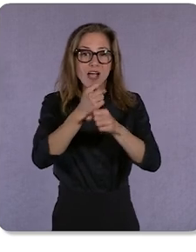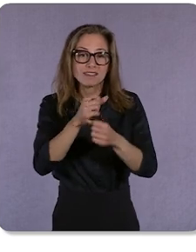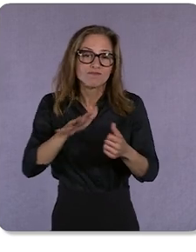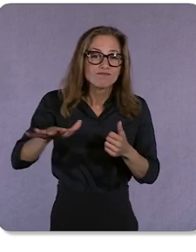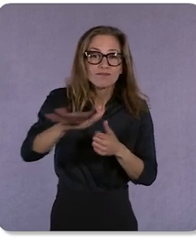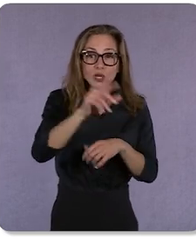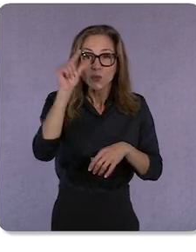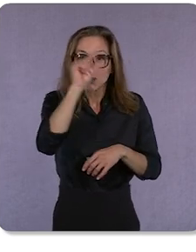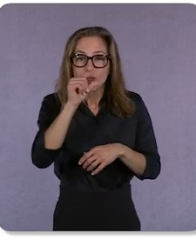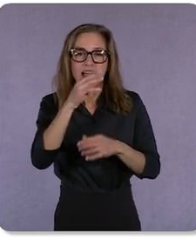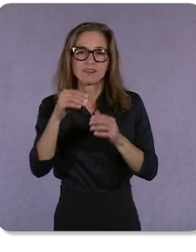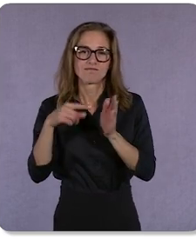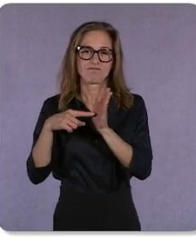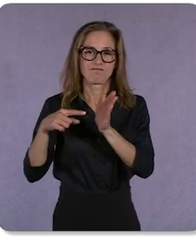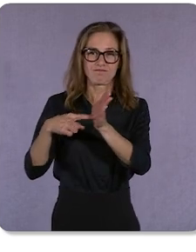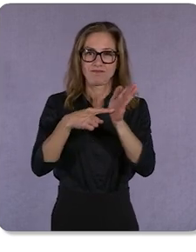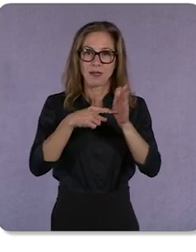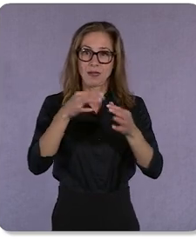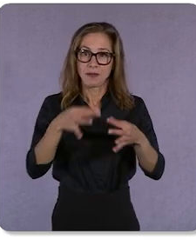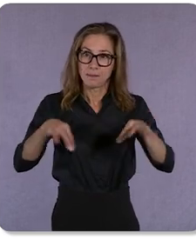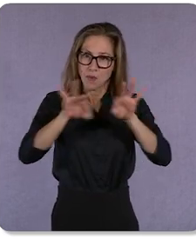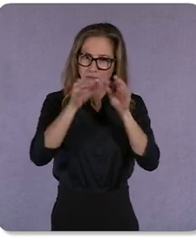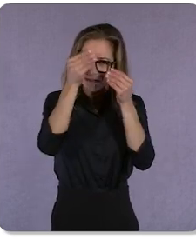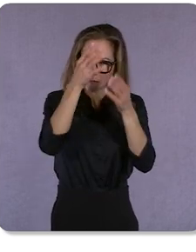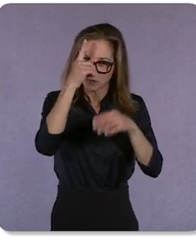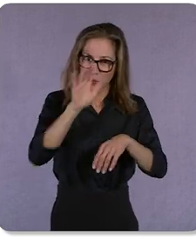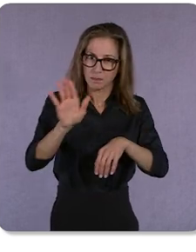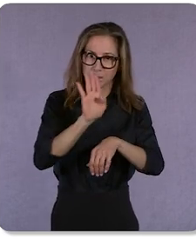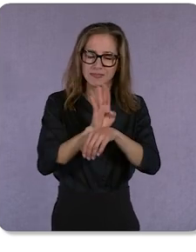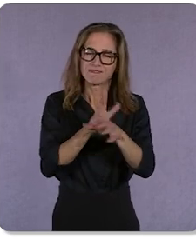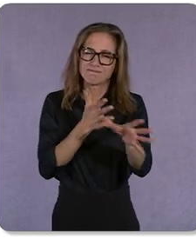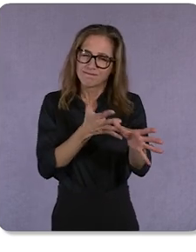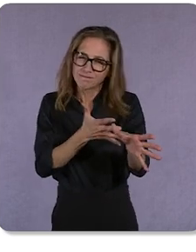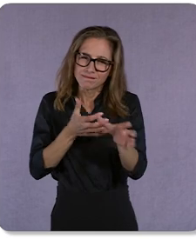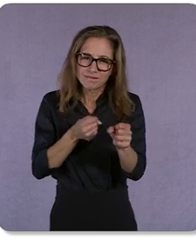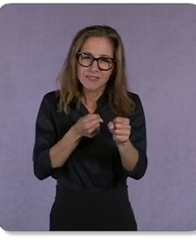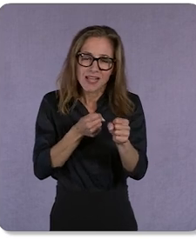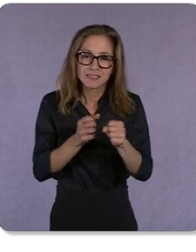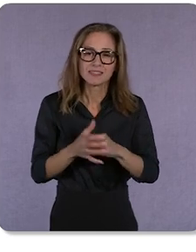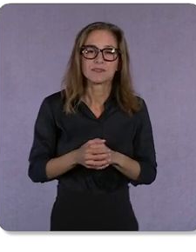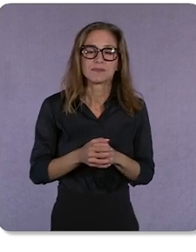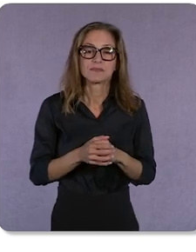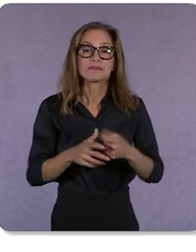most important for your business, faster than ever. Second, to ensure you’re getting the most